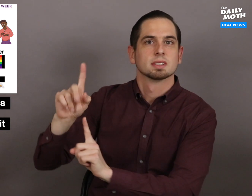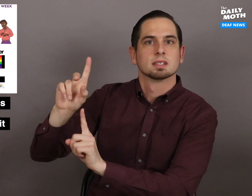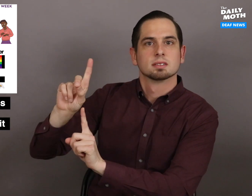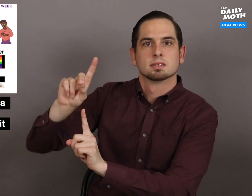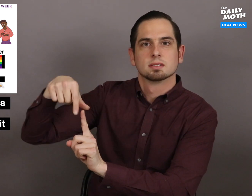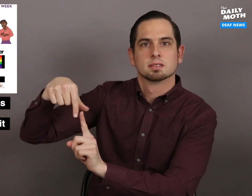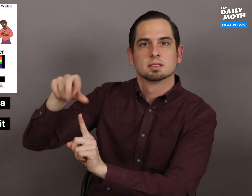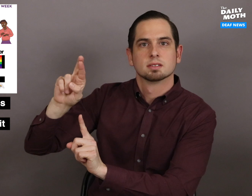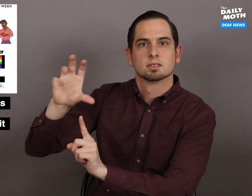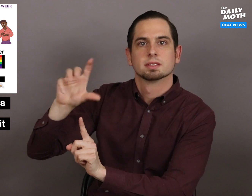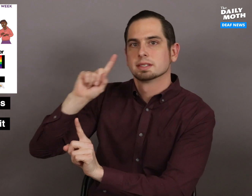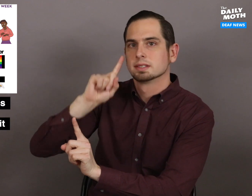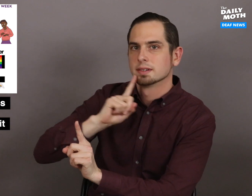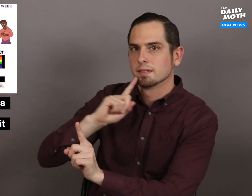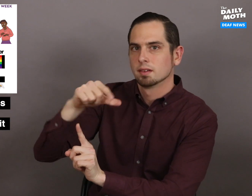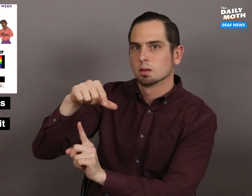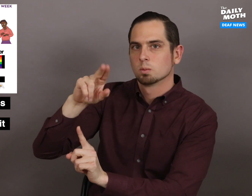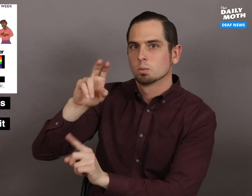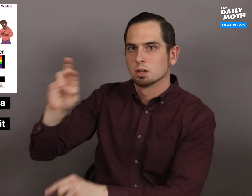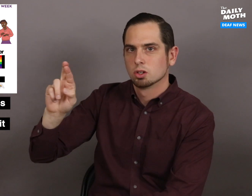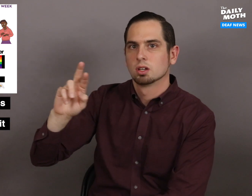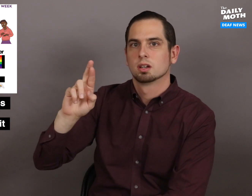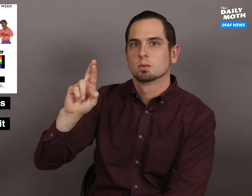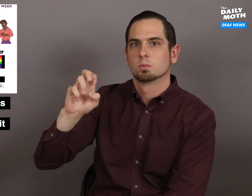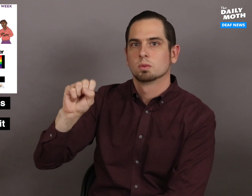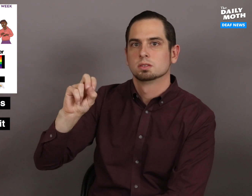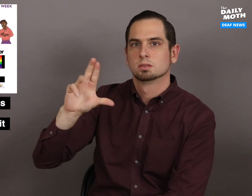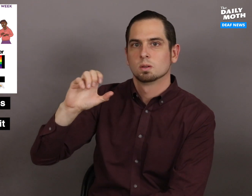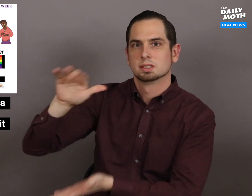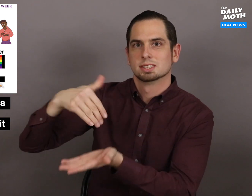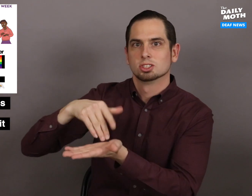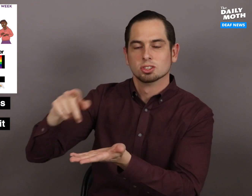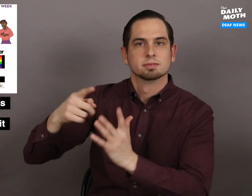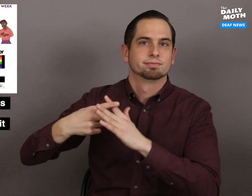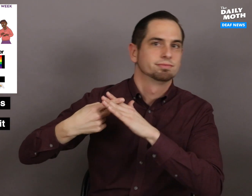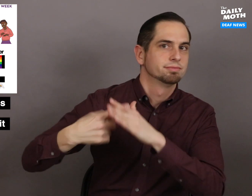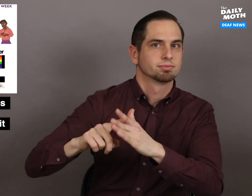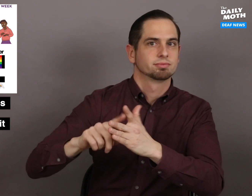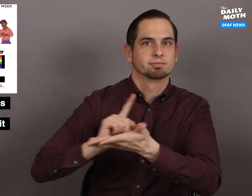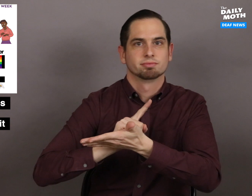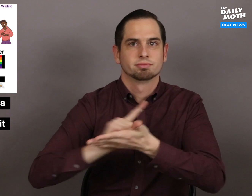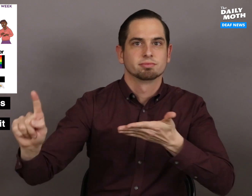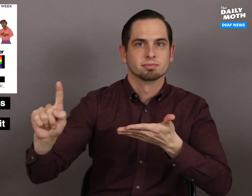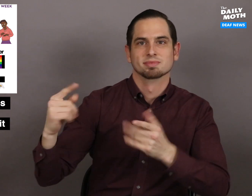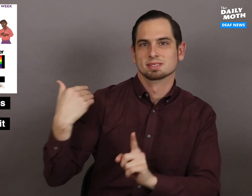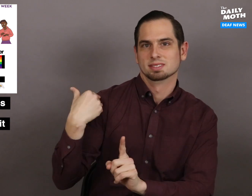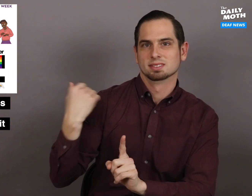The Deaf Queer Resource Center (DQRC) kicked off the week on